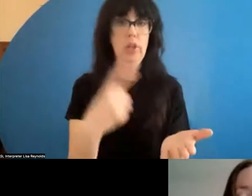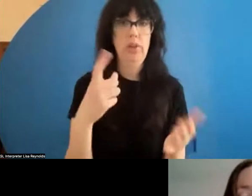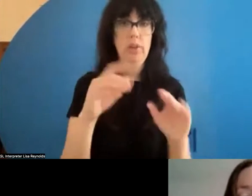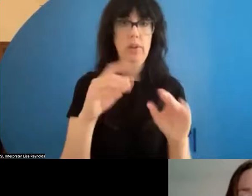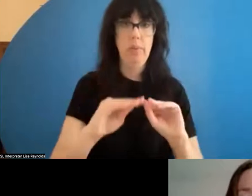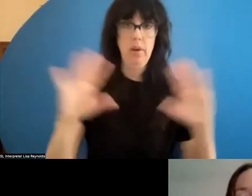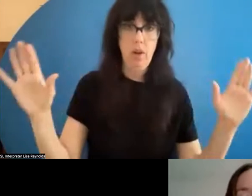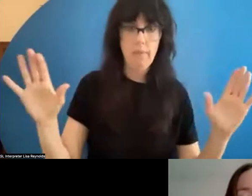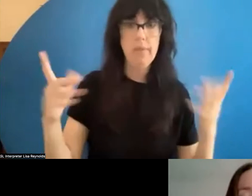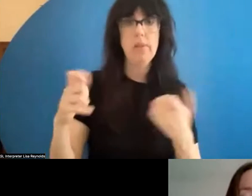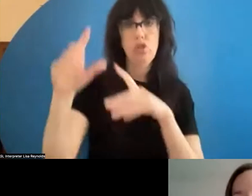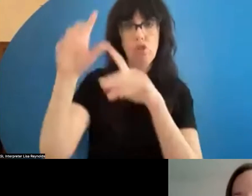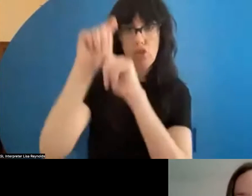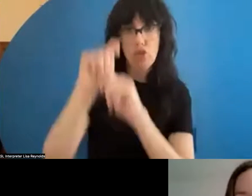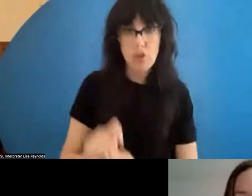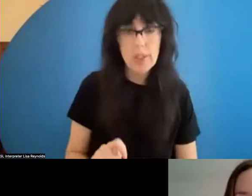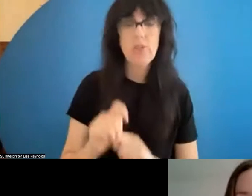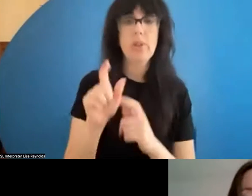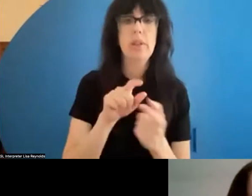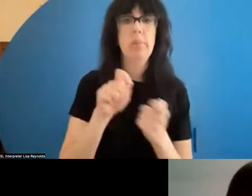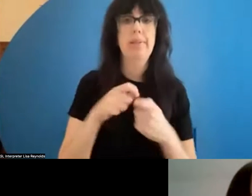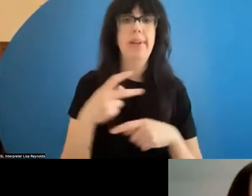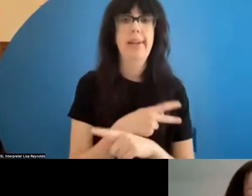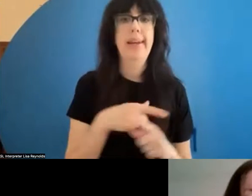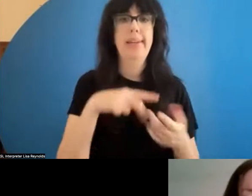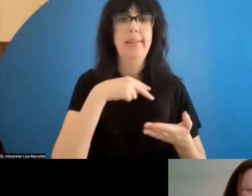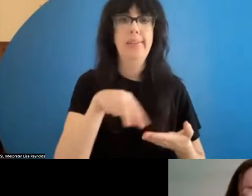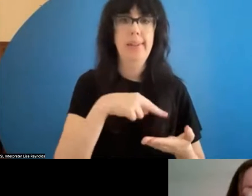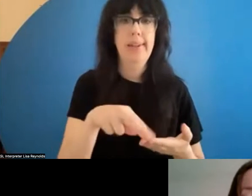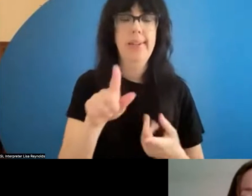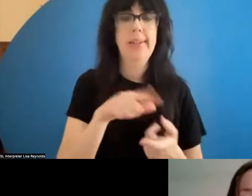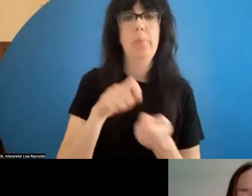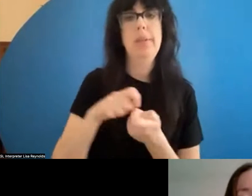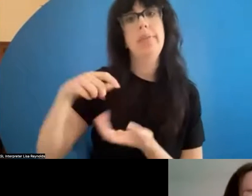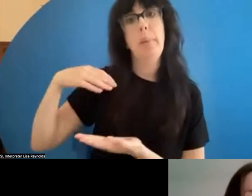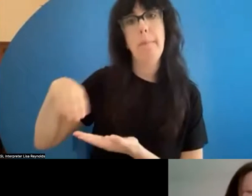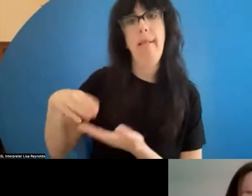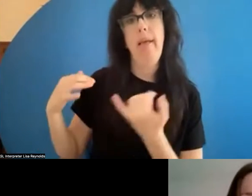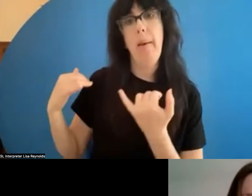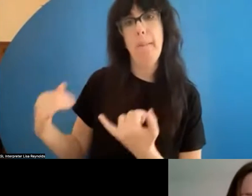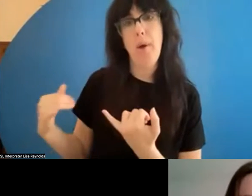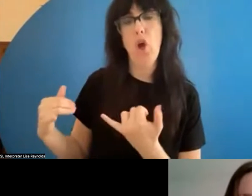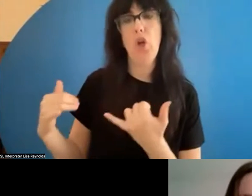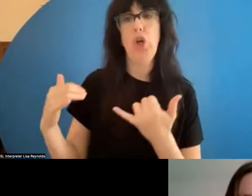is that traditionally certain types of dance, particularly ballet and modern and larger